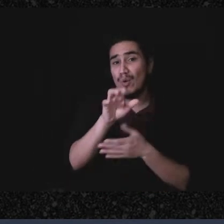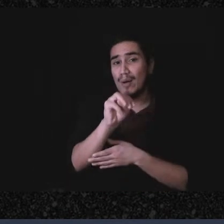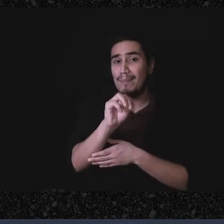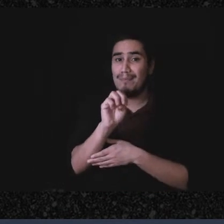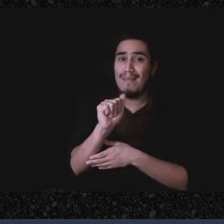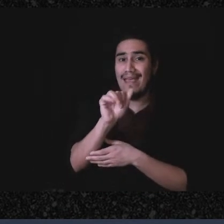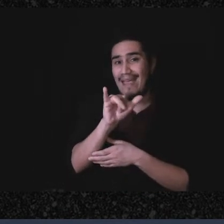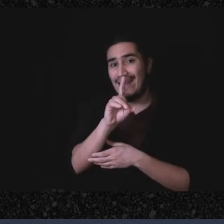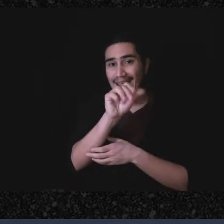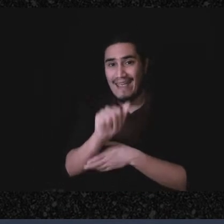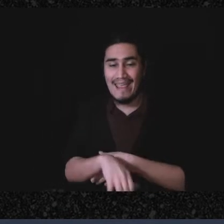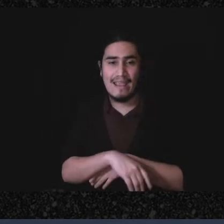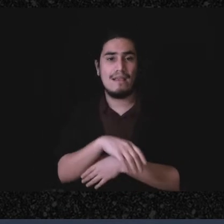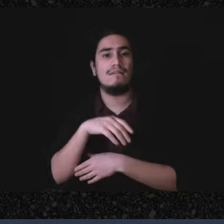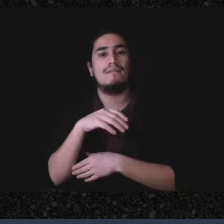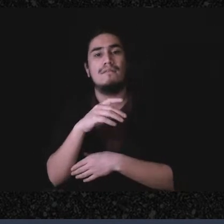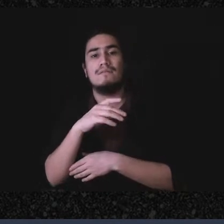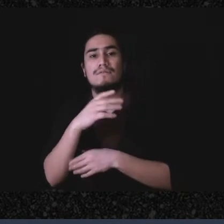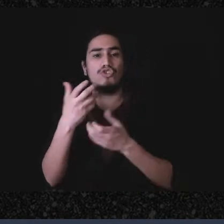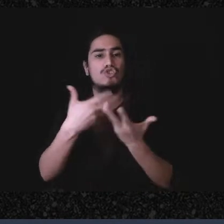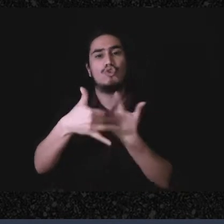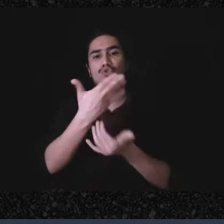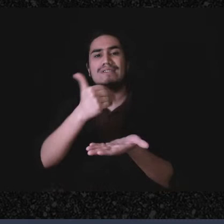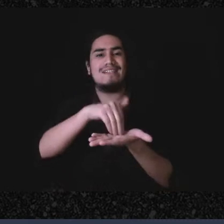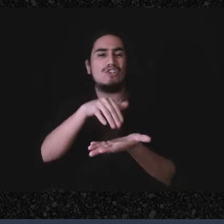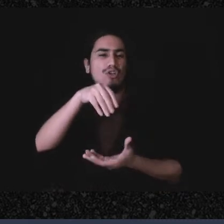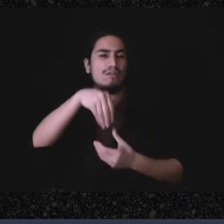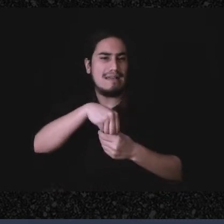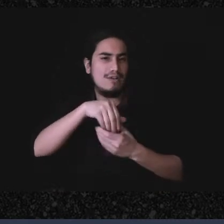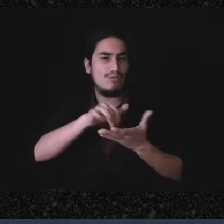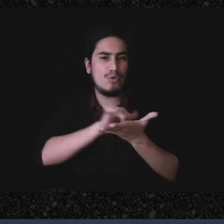Bronx Social Center in New York. Every state every, you know, many towns